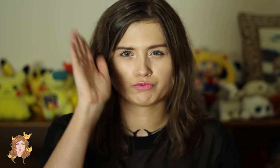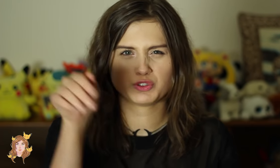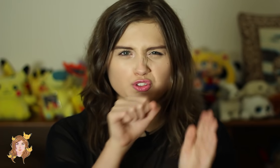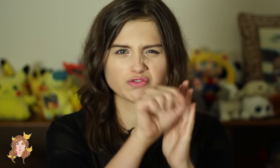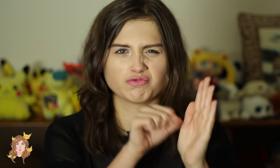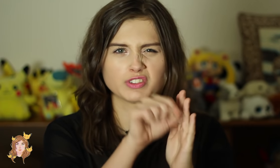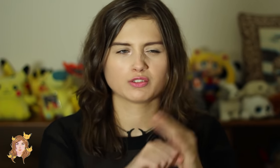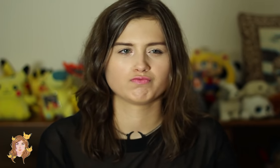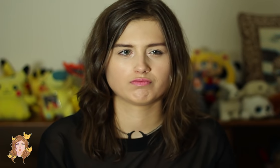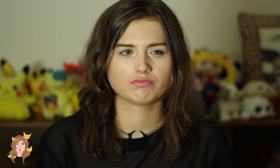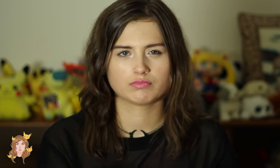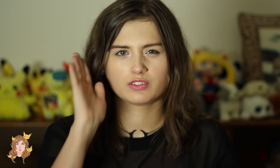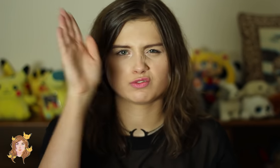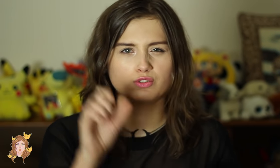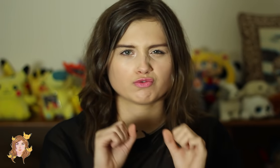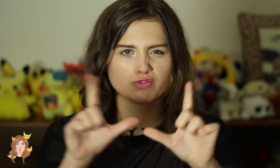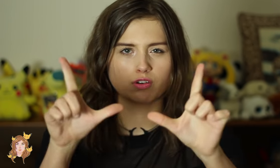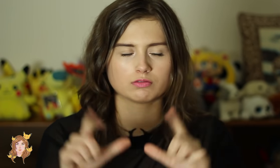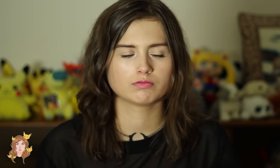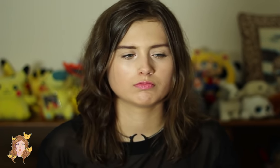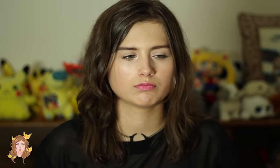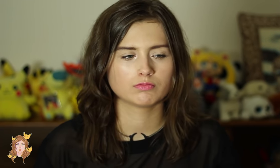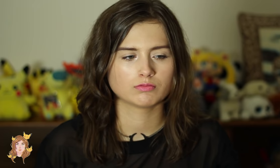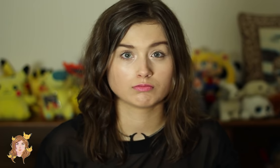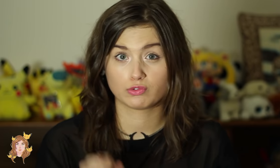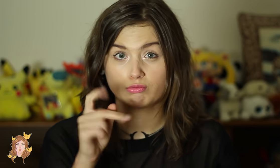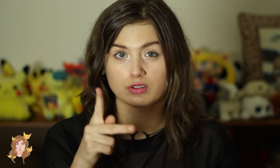In future videos, future vlogs. Okay?